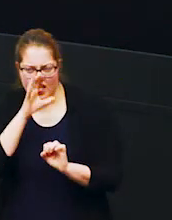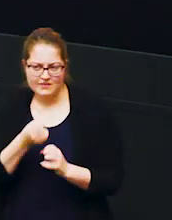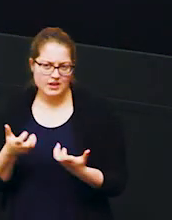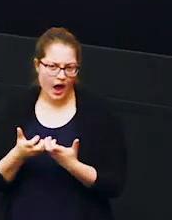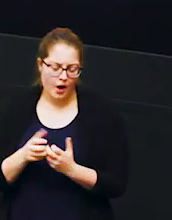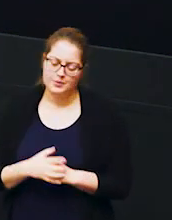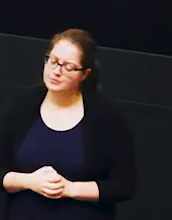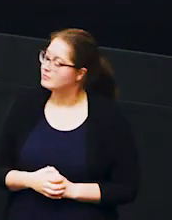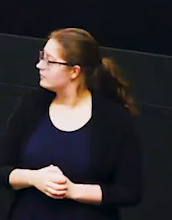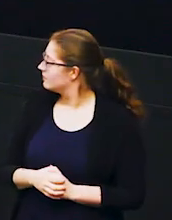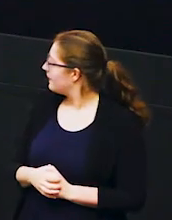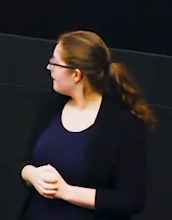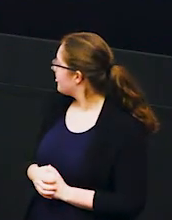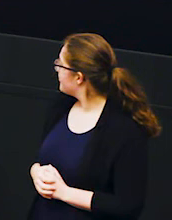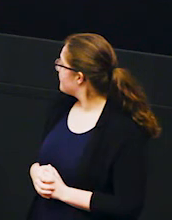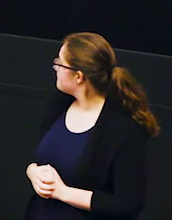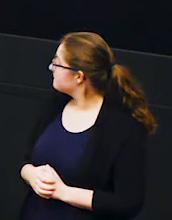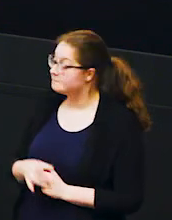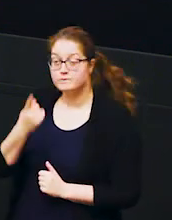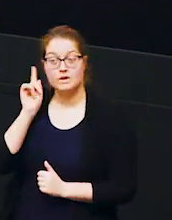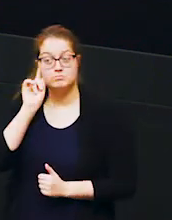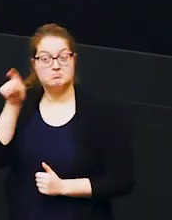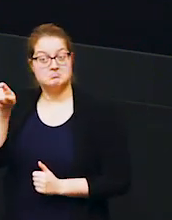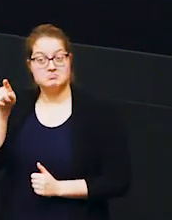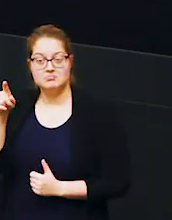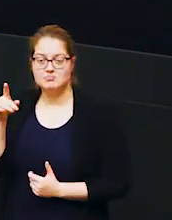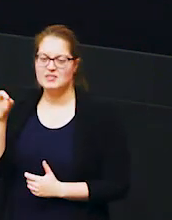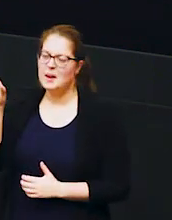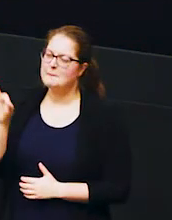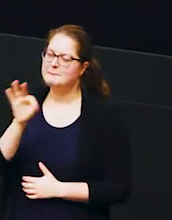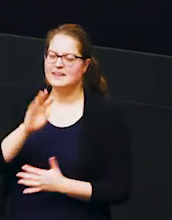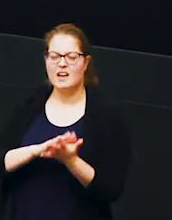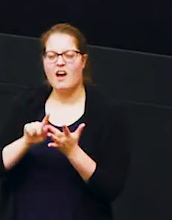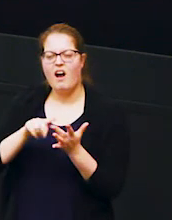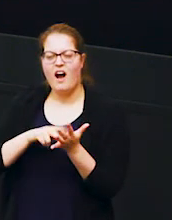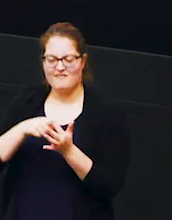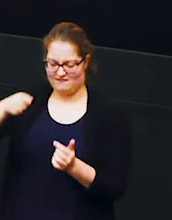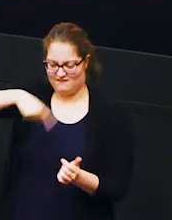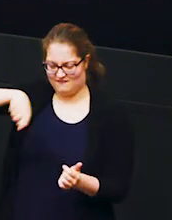so what's one idea that's come about is this idea of bee hive fences so what you'll see here